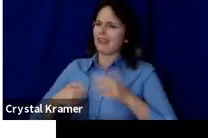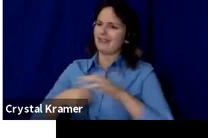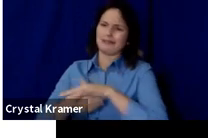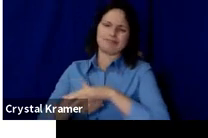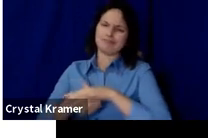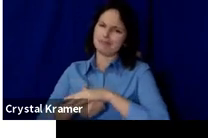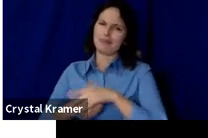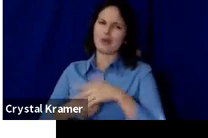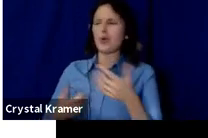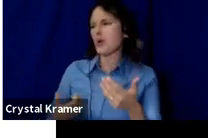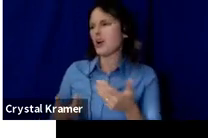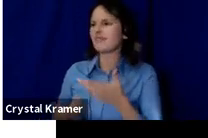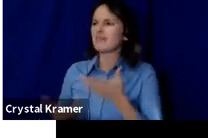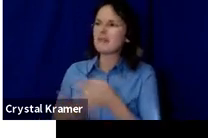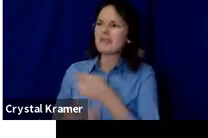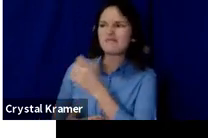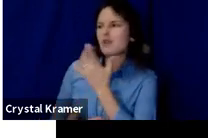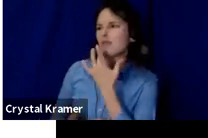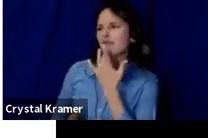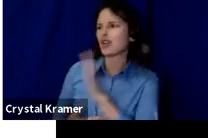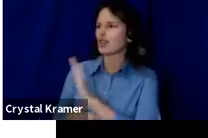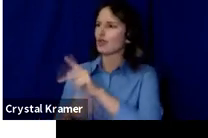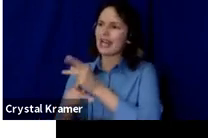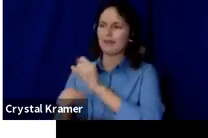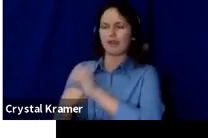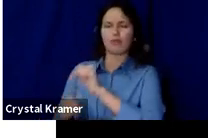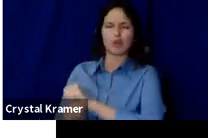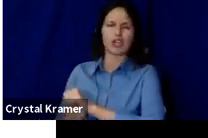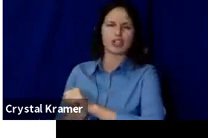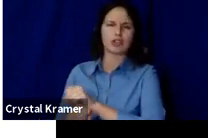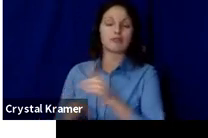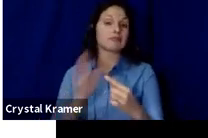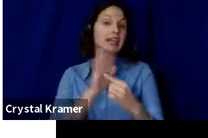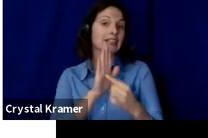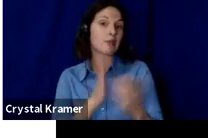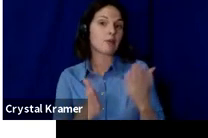For instance, let's say you're from Michigan but you produce work in LA, well your Michigan